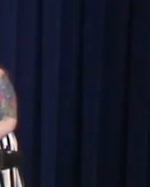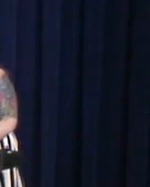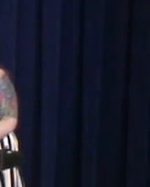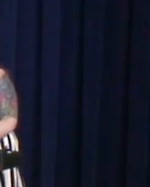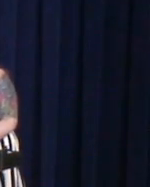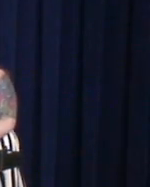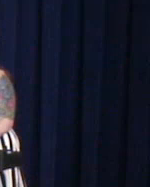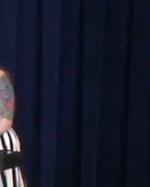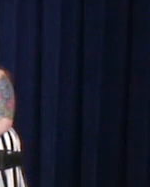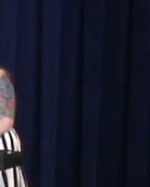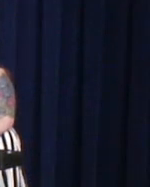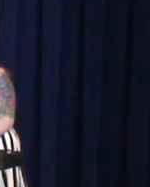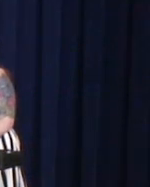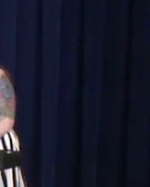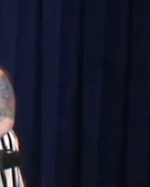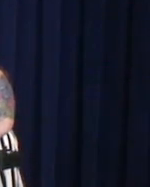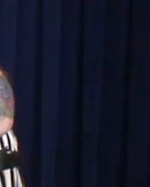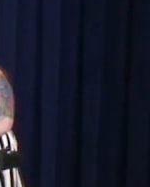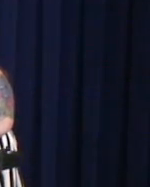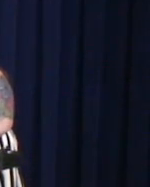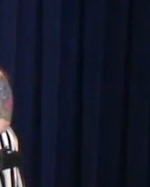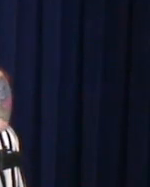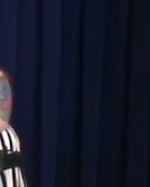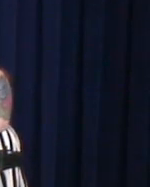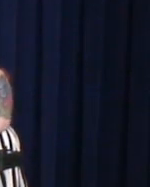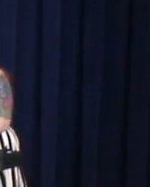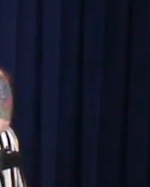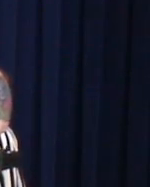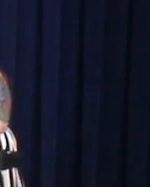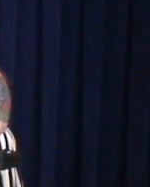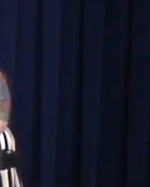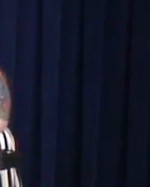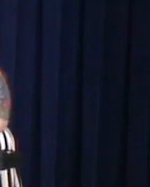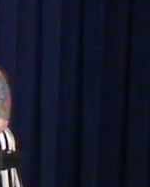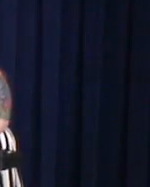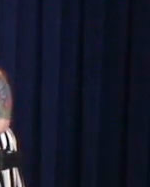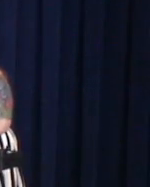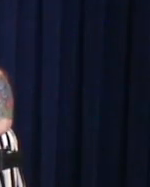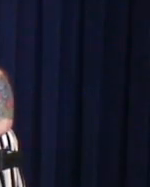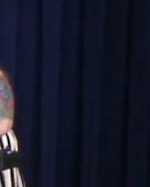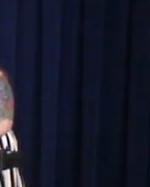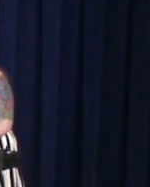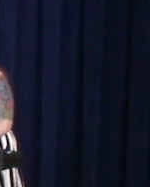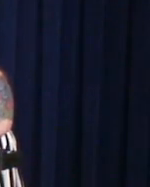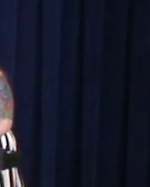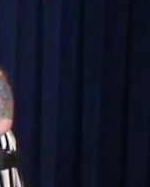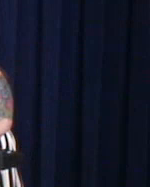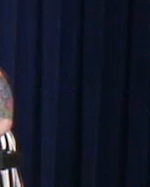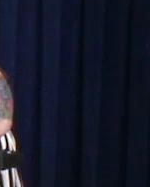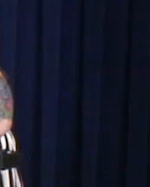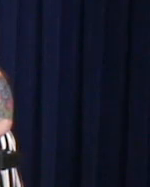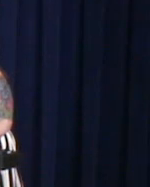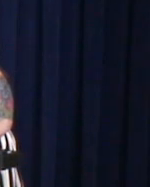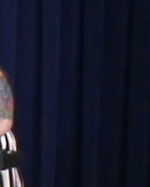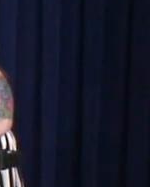I can't change even if I tried.